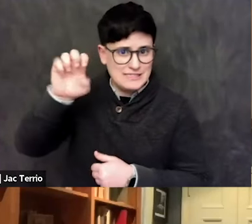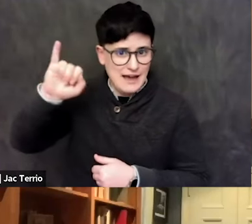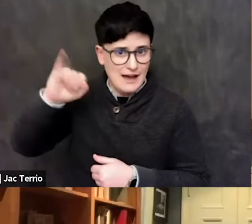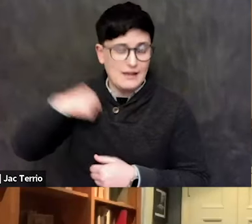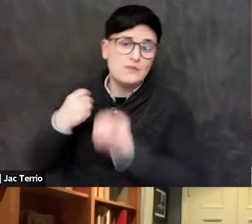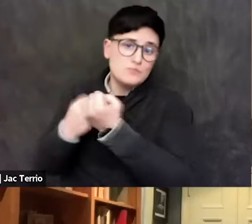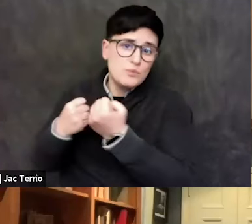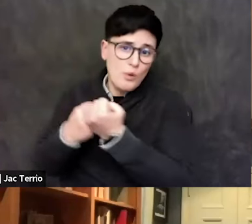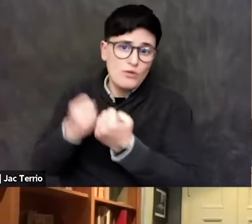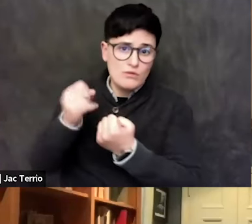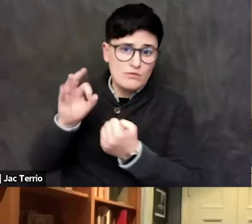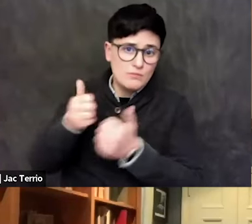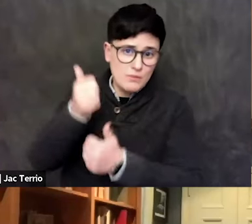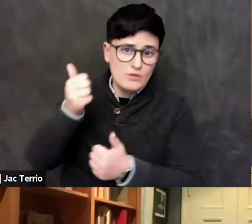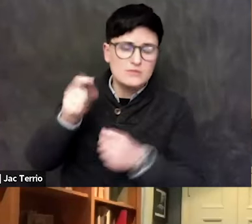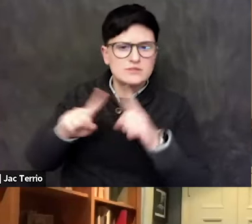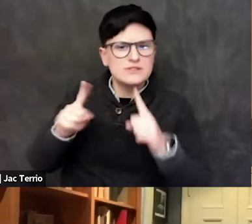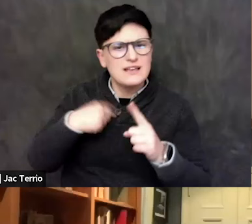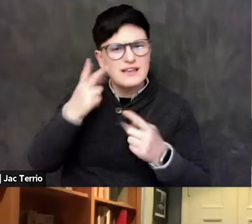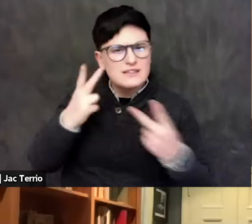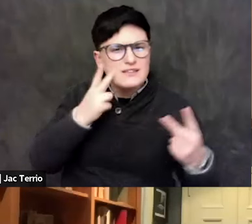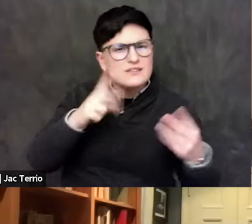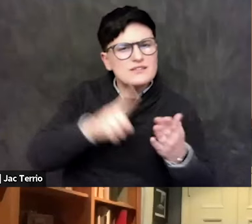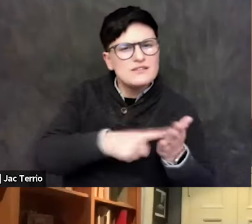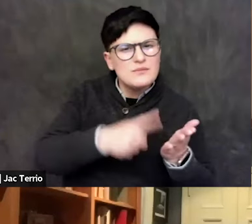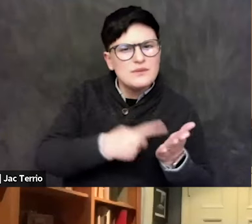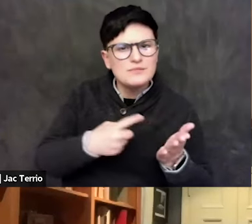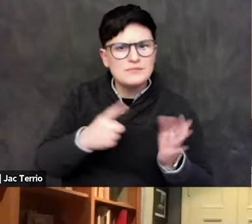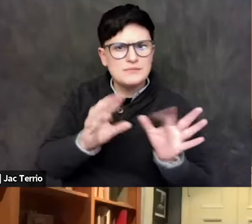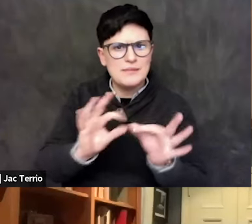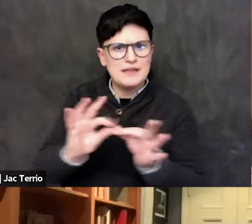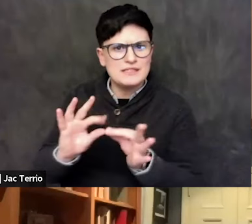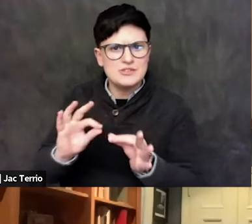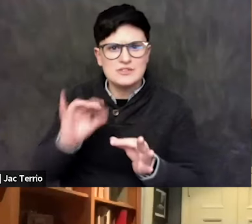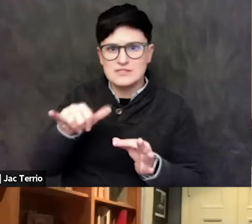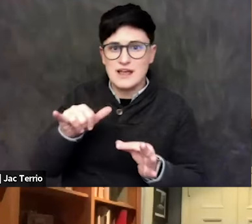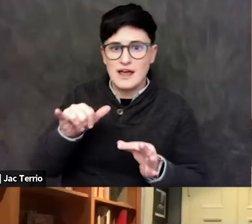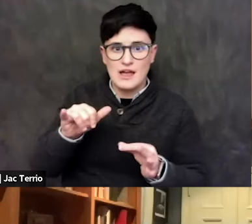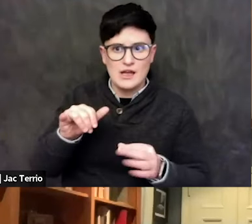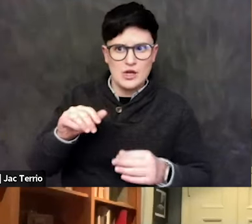But I see sometimes where the message is students should not be disturbed by ideas. If you're gonna be disturbed by ideas,